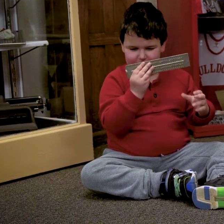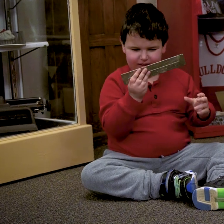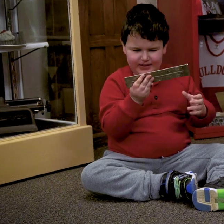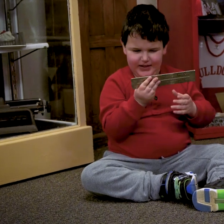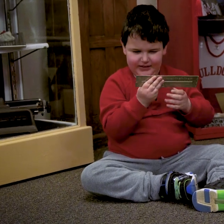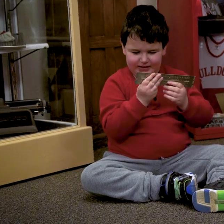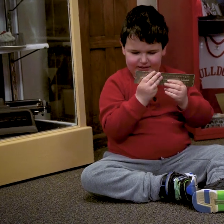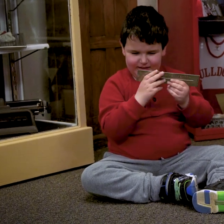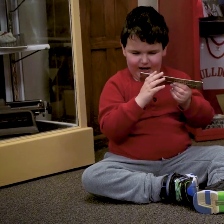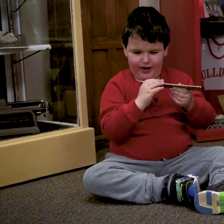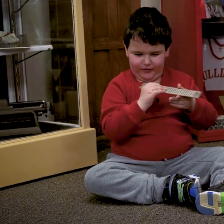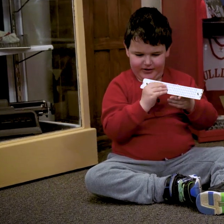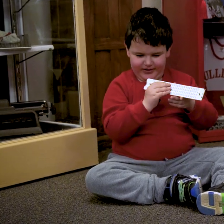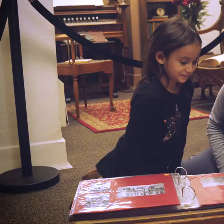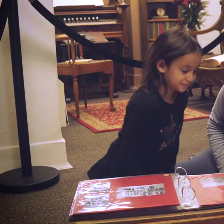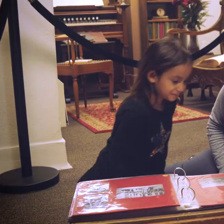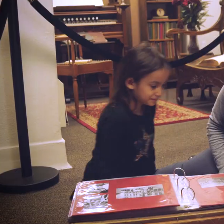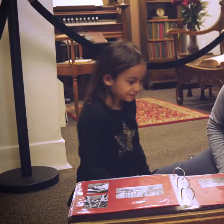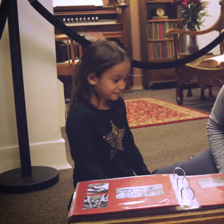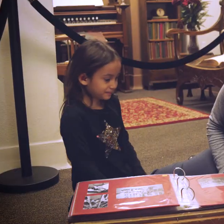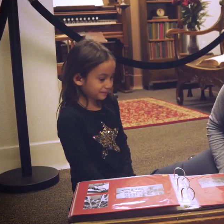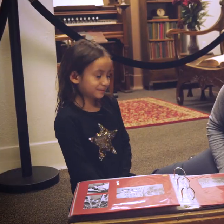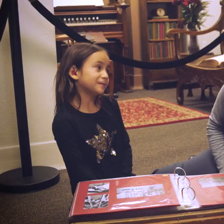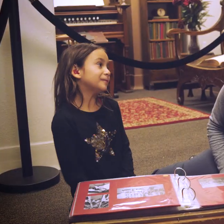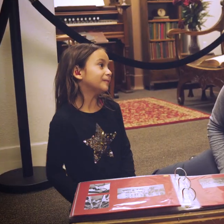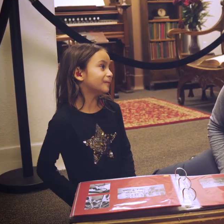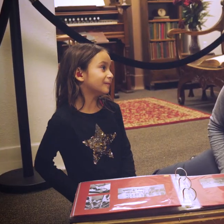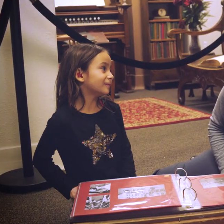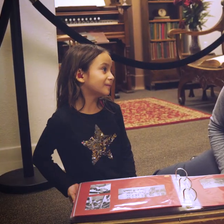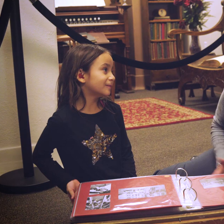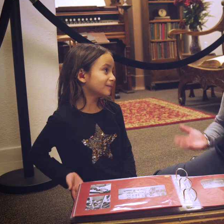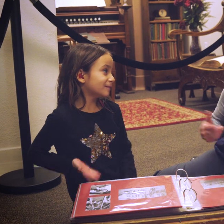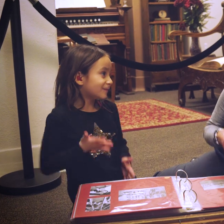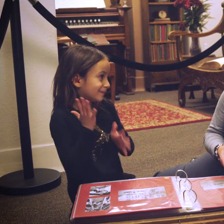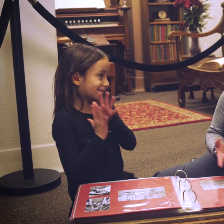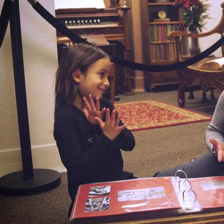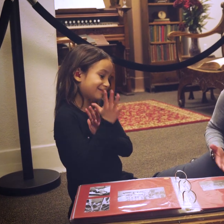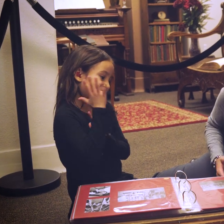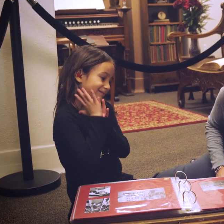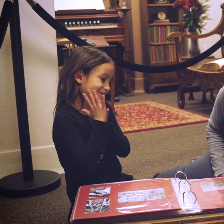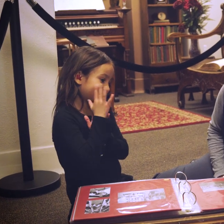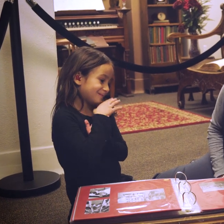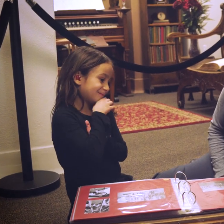It's a slate and stylus. What is this?